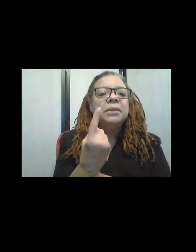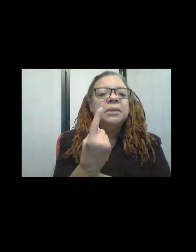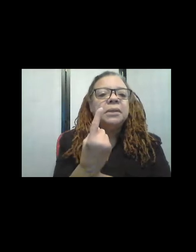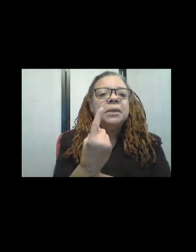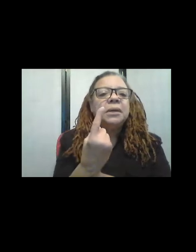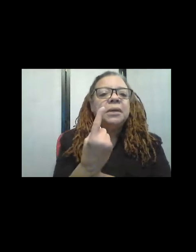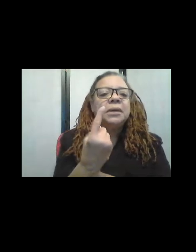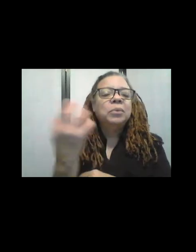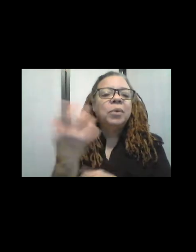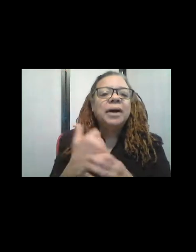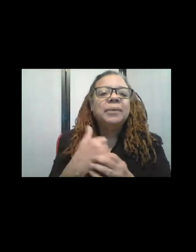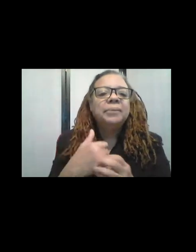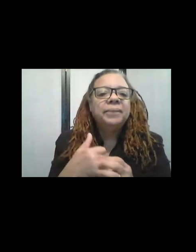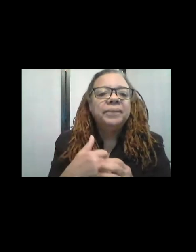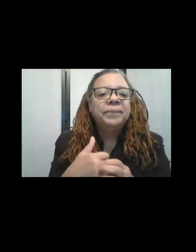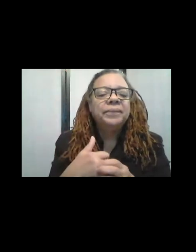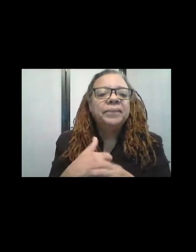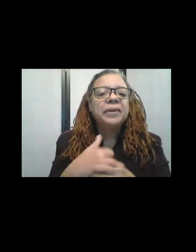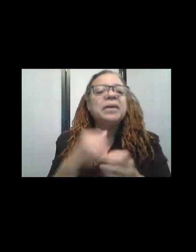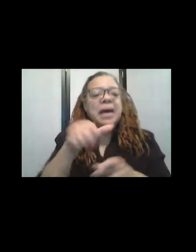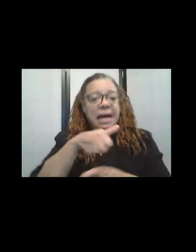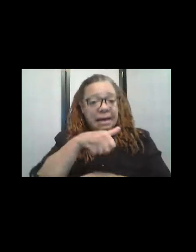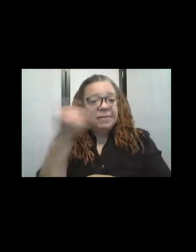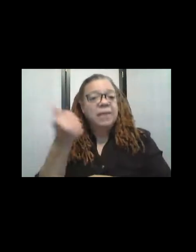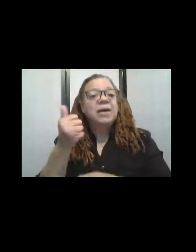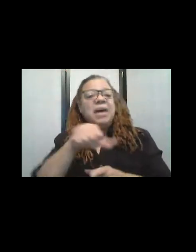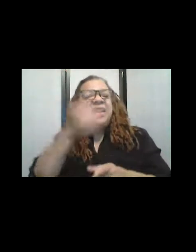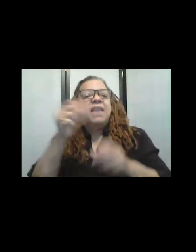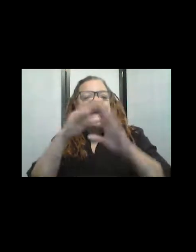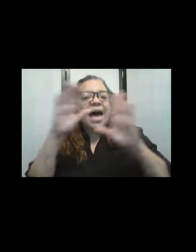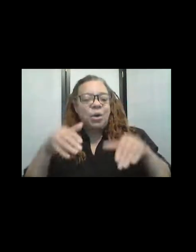because the scene-- from further down the road actually-- it was a slightly